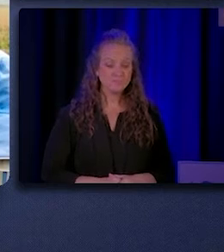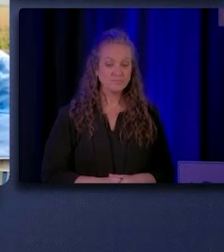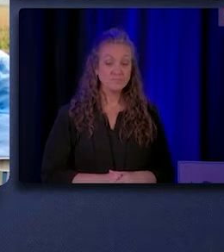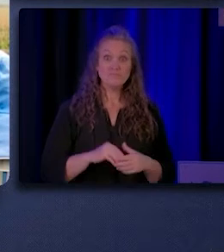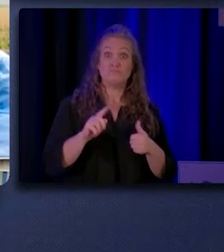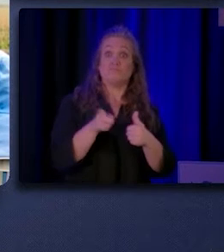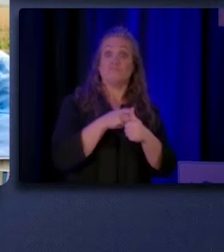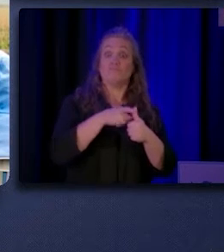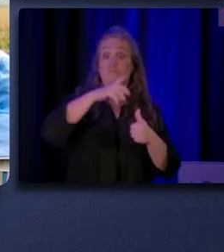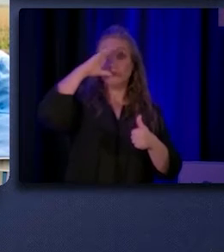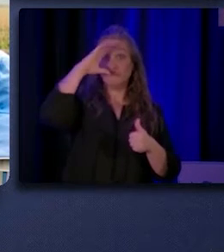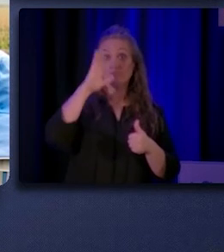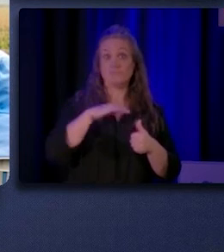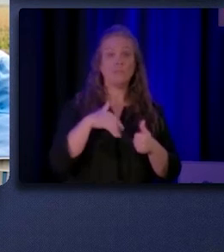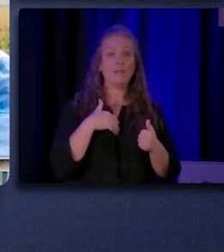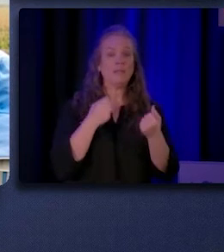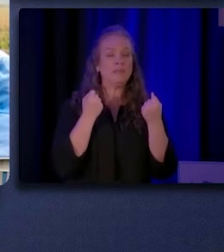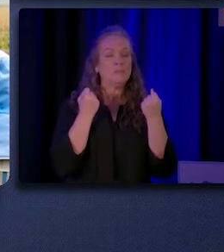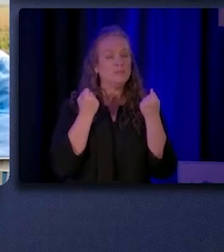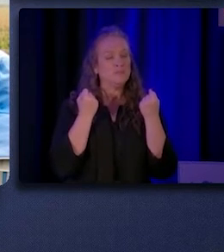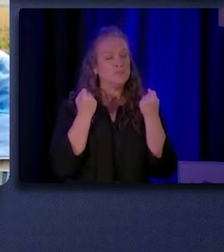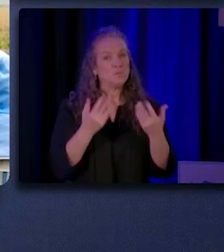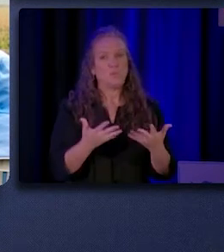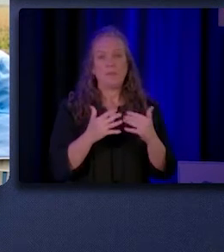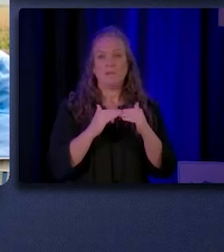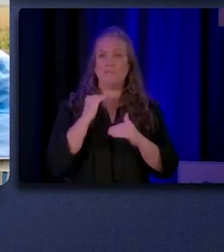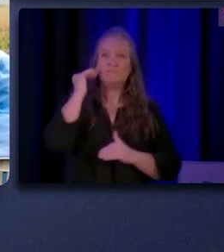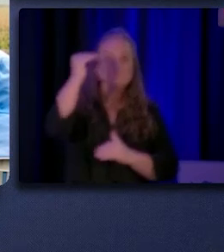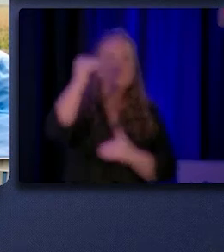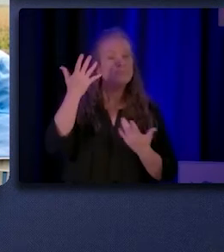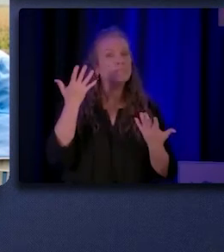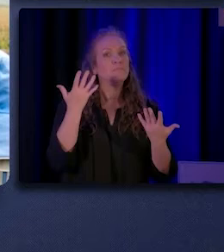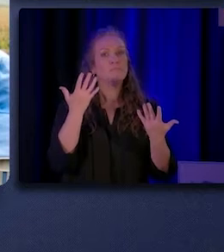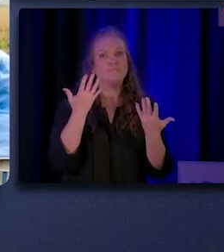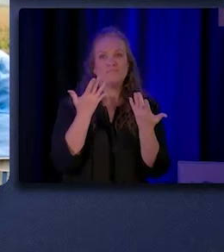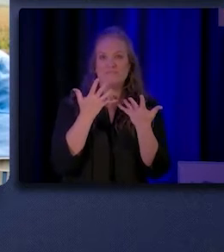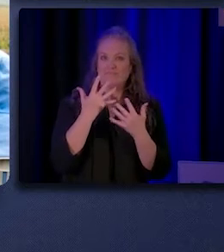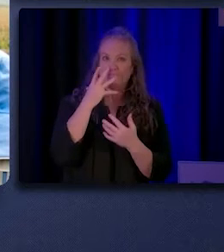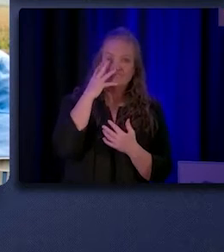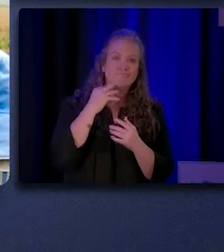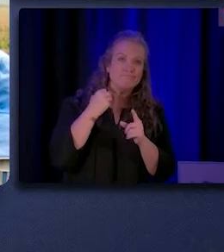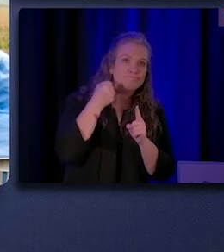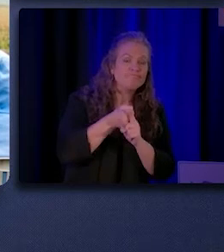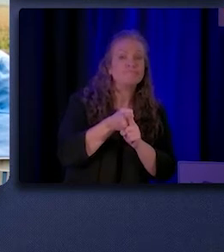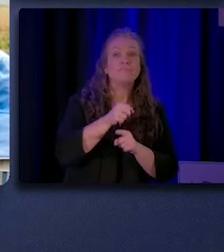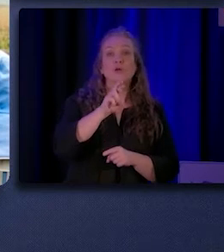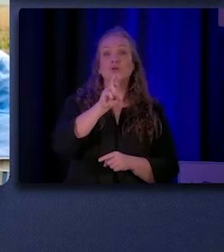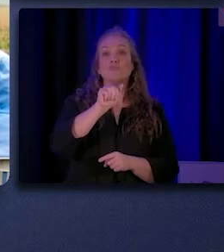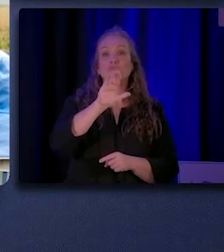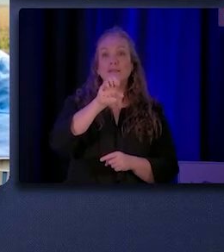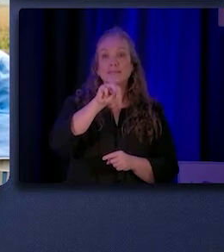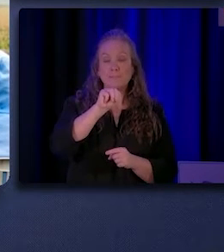there are far too many people in California who have been impacted by racism, xenophobia,